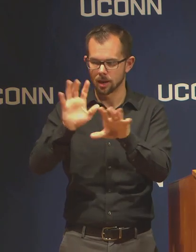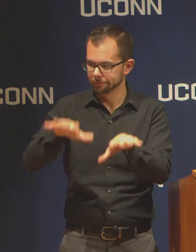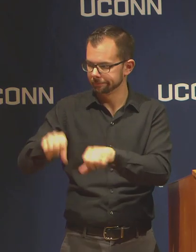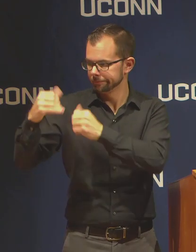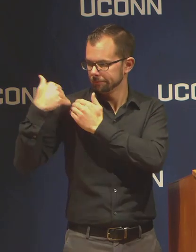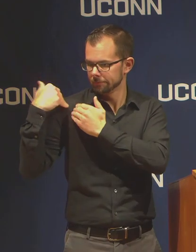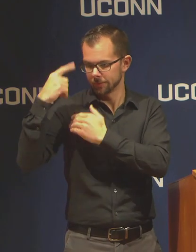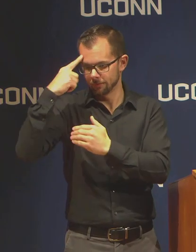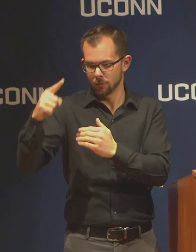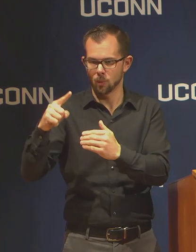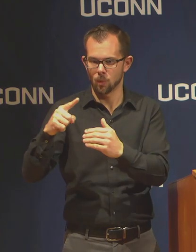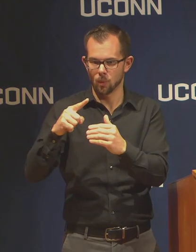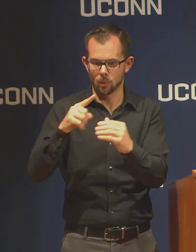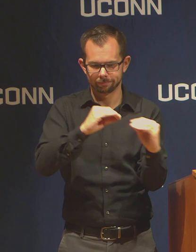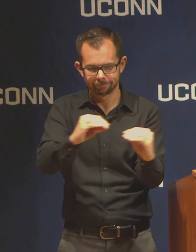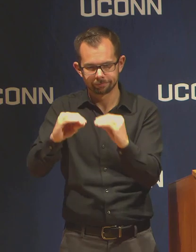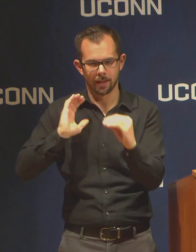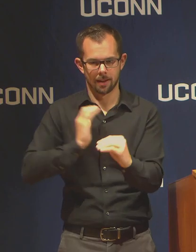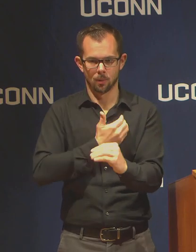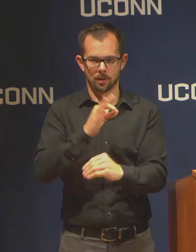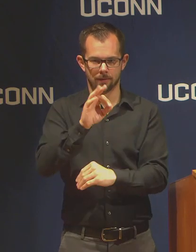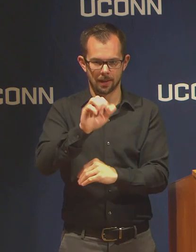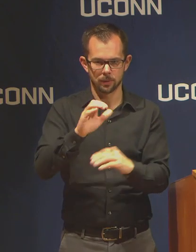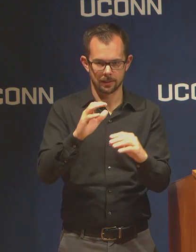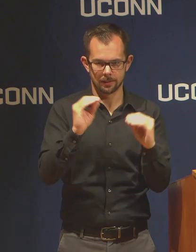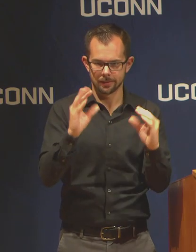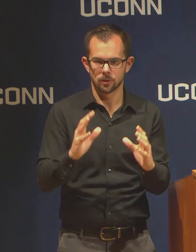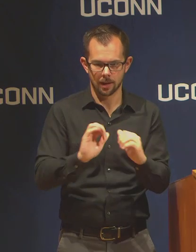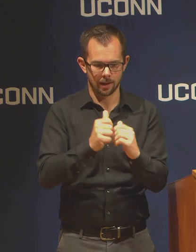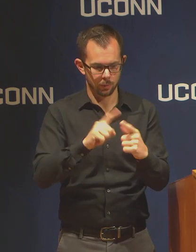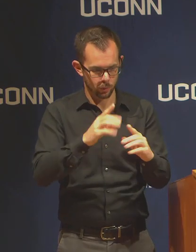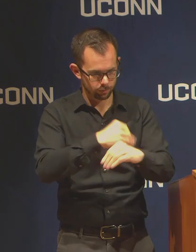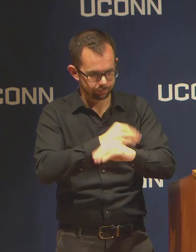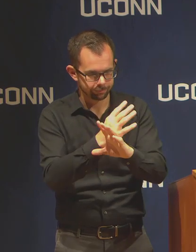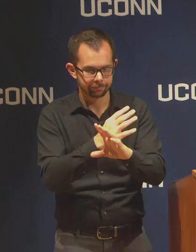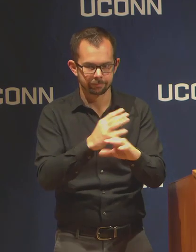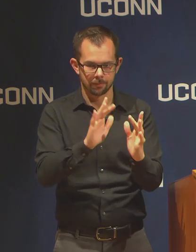There are many resources posted at the website.